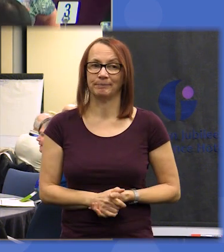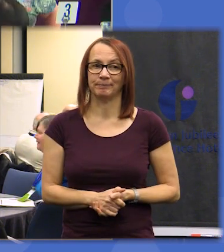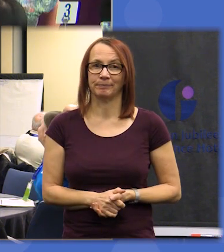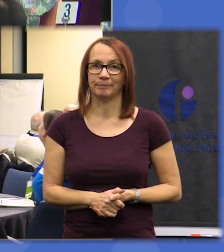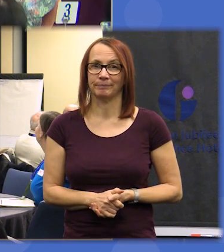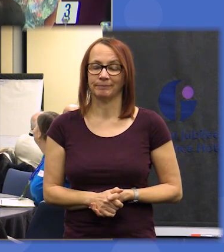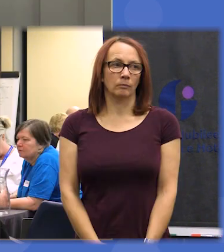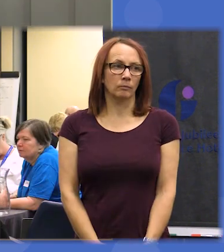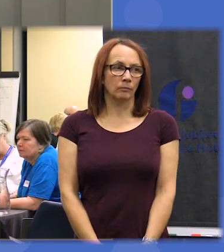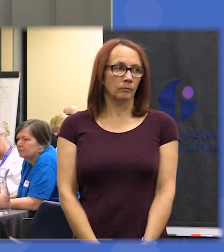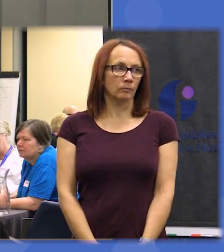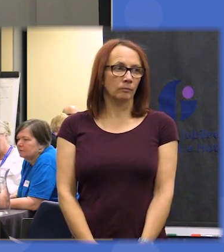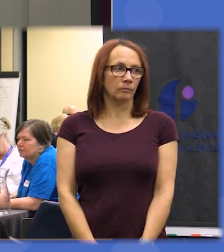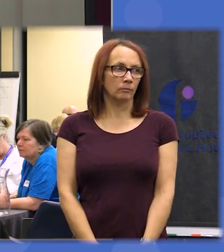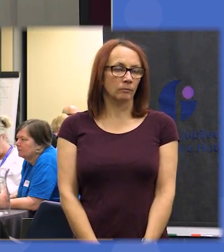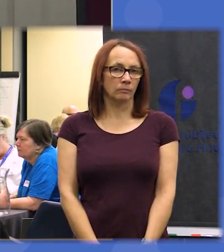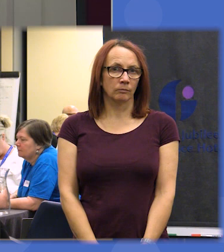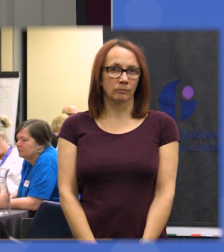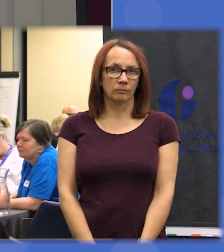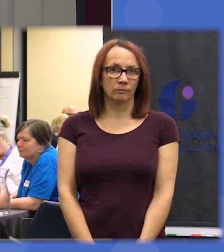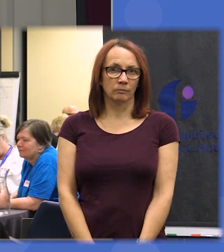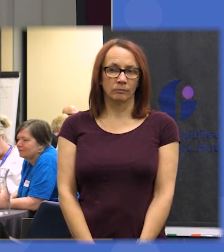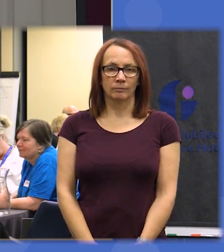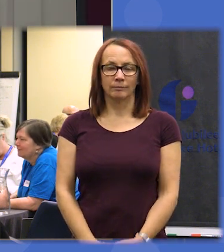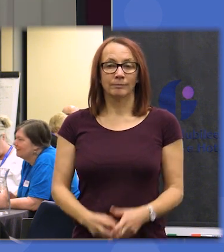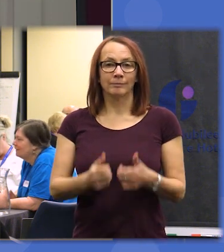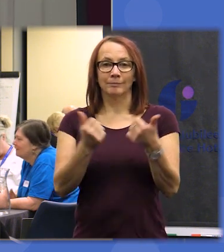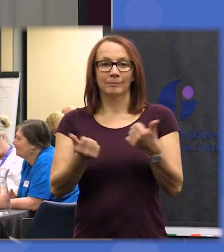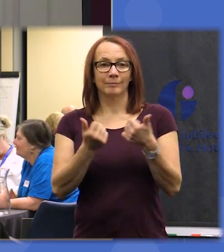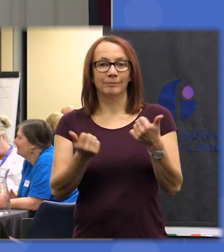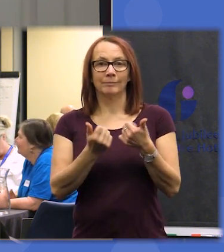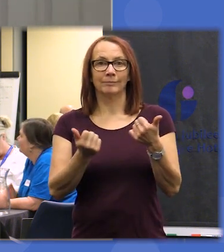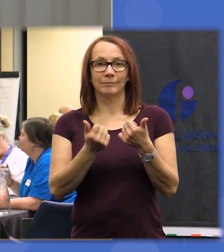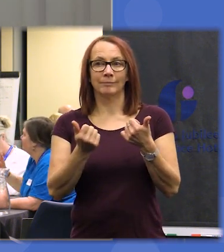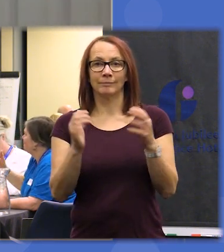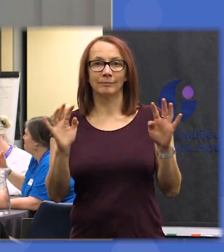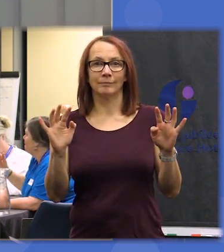in a while okay everybody could I am please bring your attention back to the